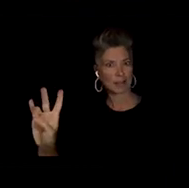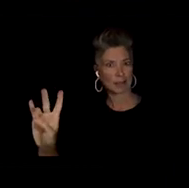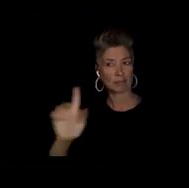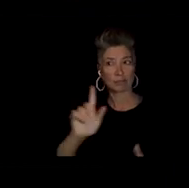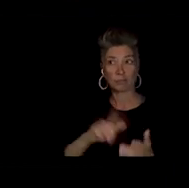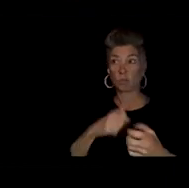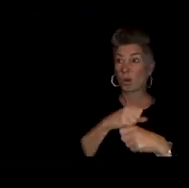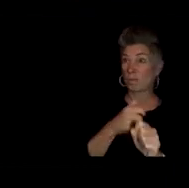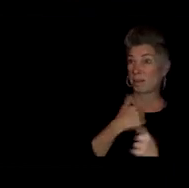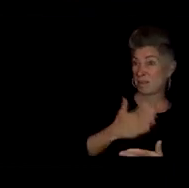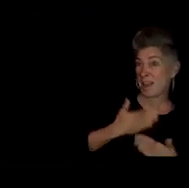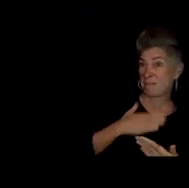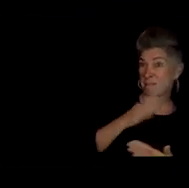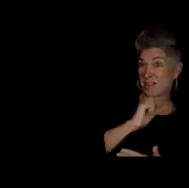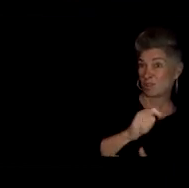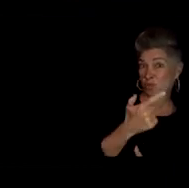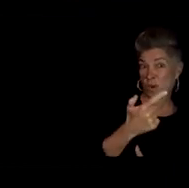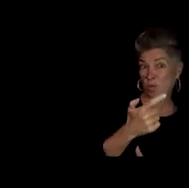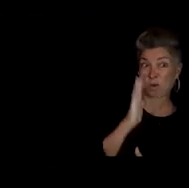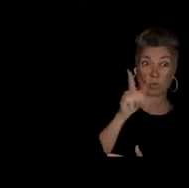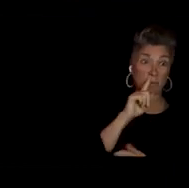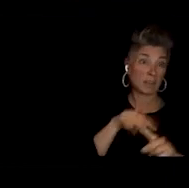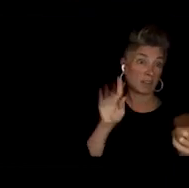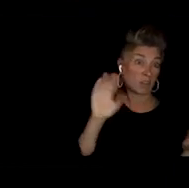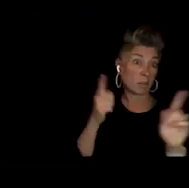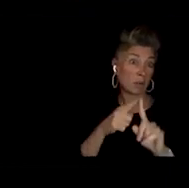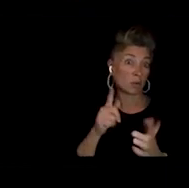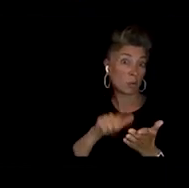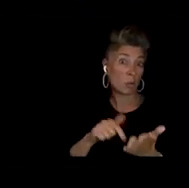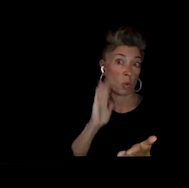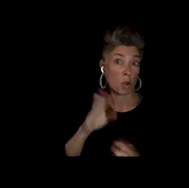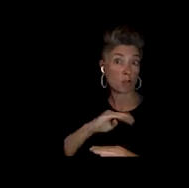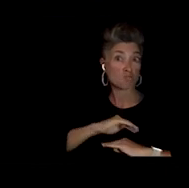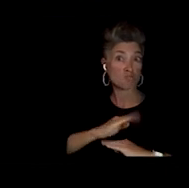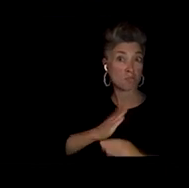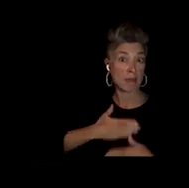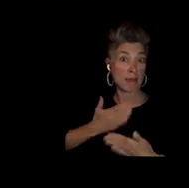I feel like joy is, joy is not complacent.